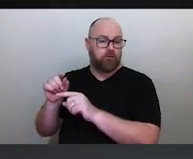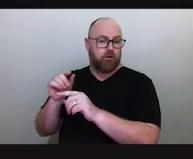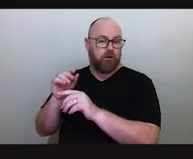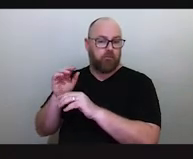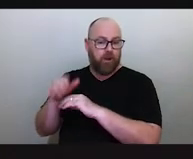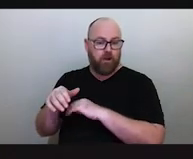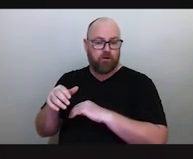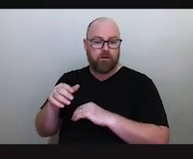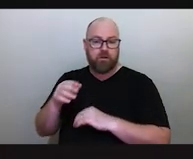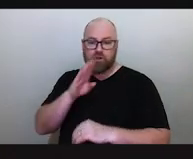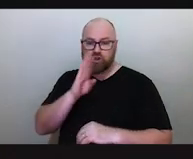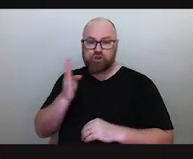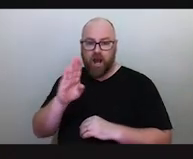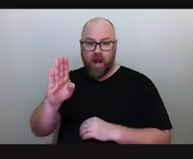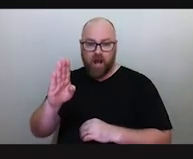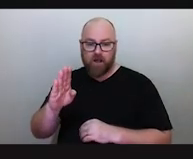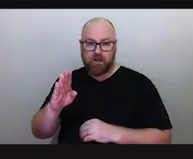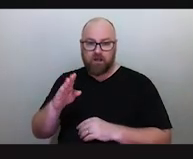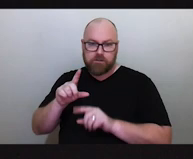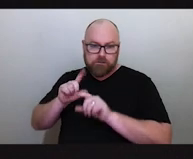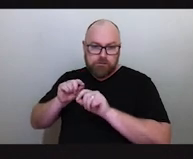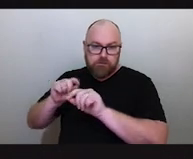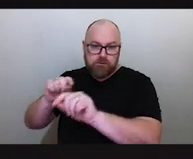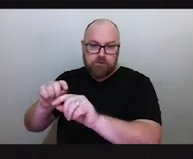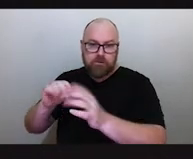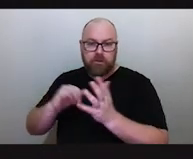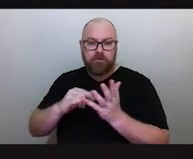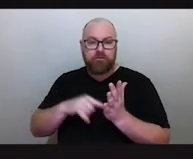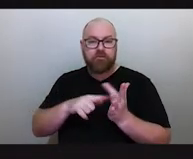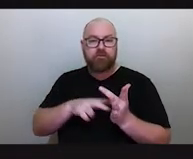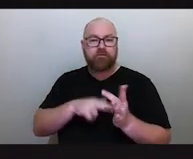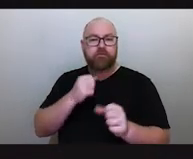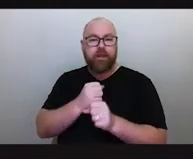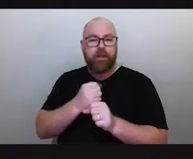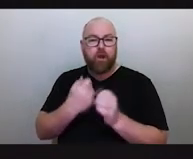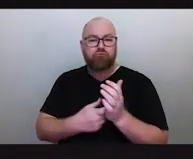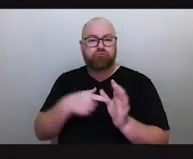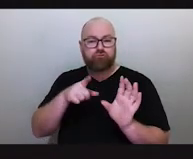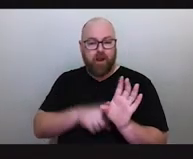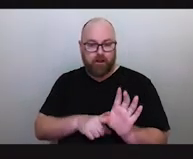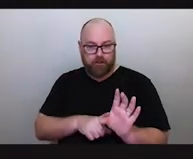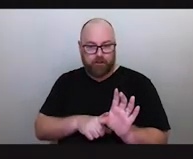a shark pursuing a stingray in the ocean